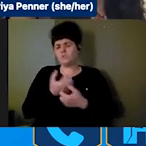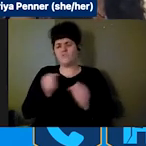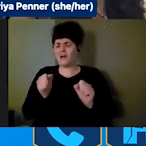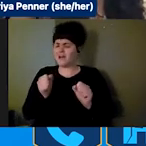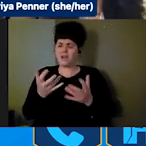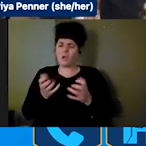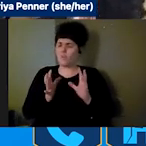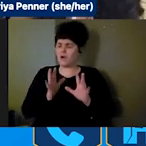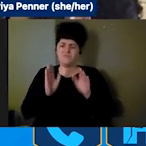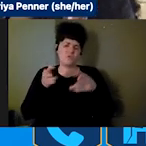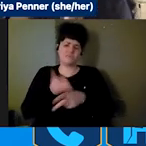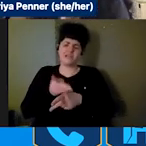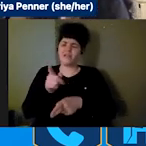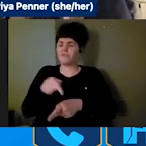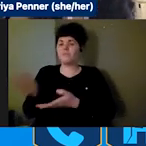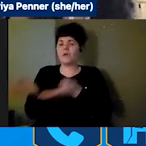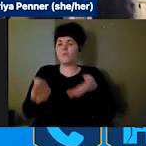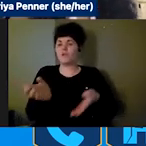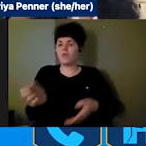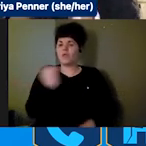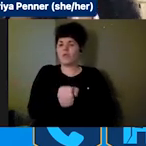centers of care REAADI aims to